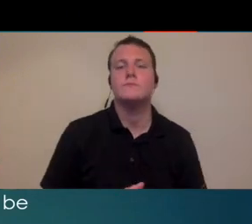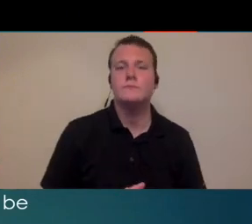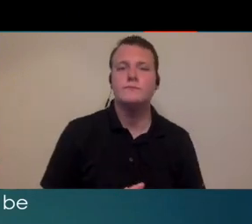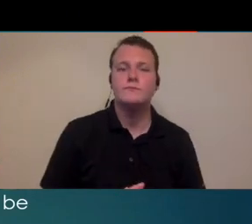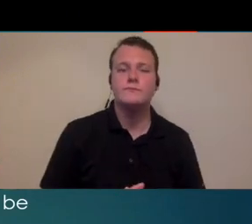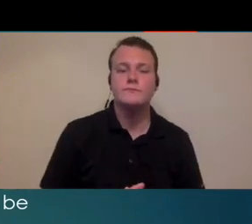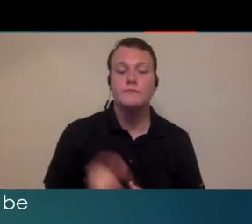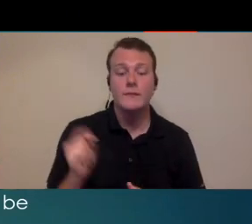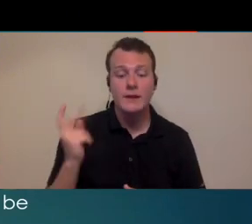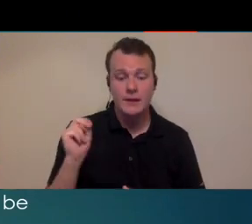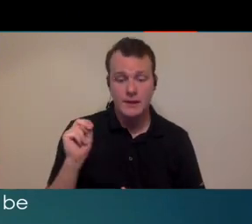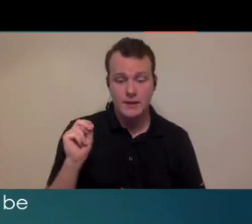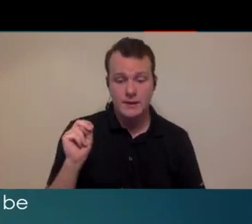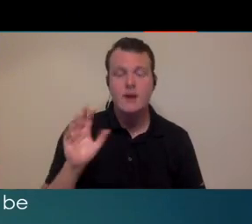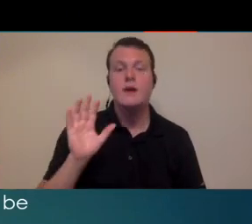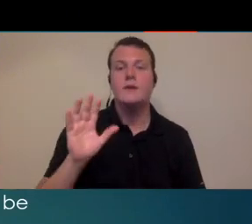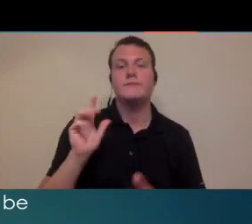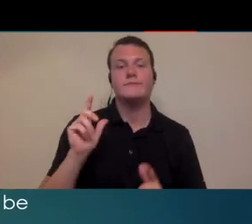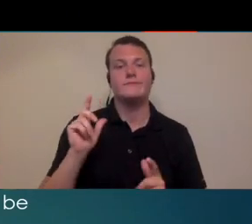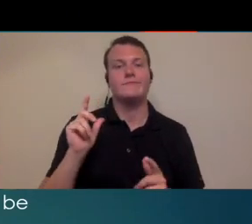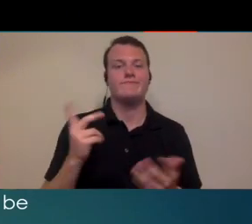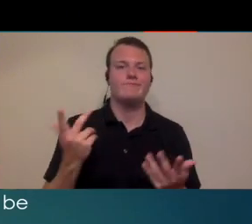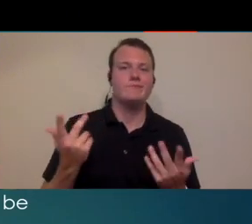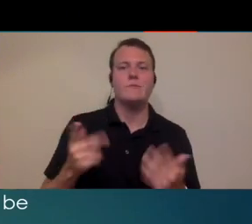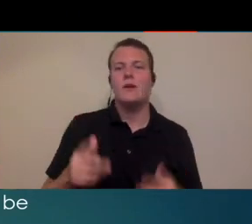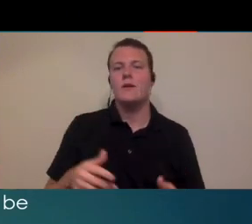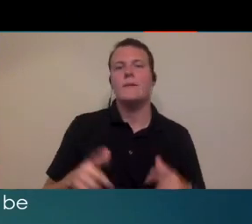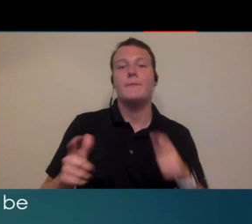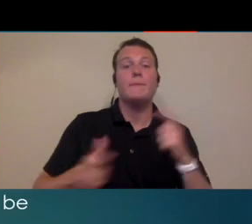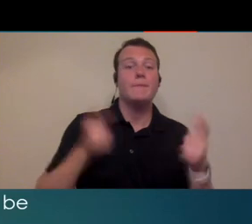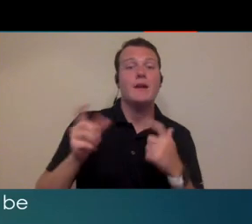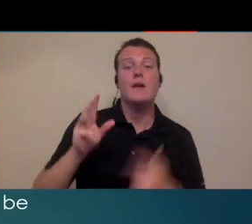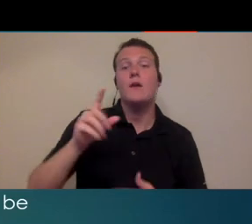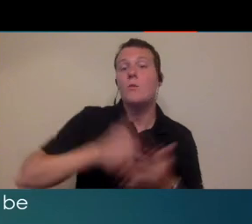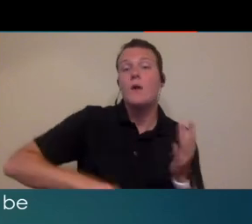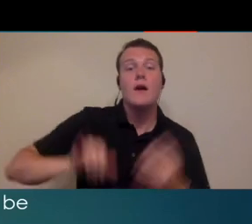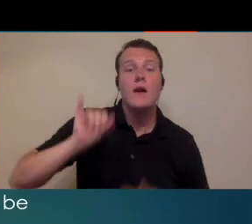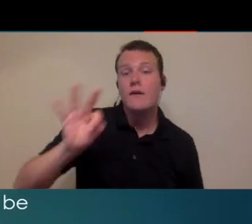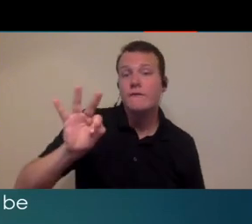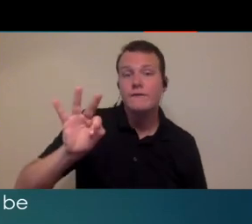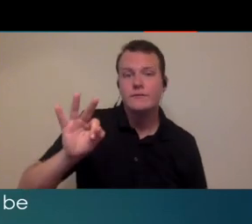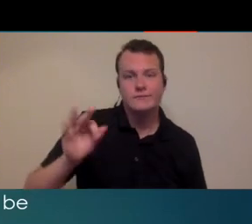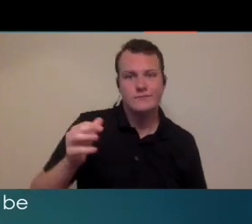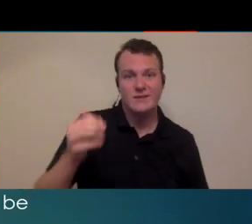um and then there's the big the big what if but I don't think anybody could have